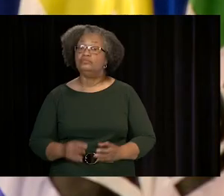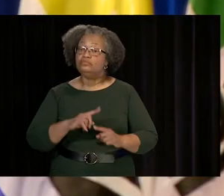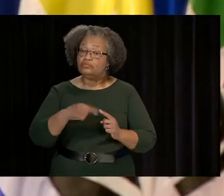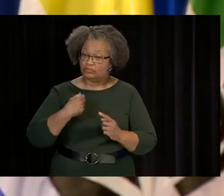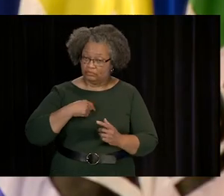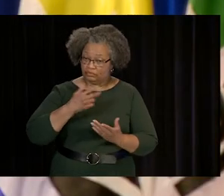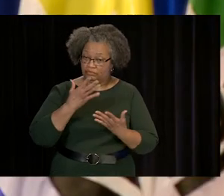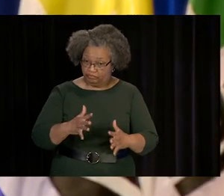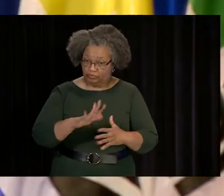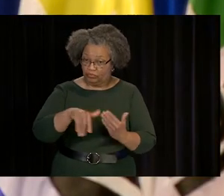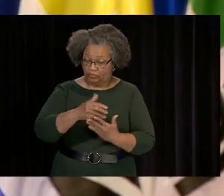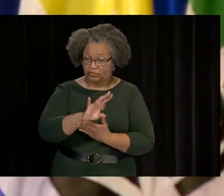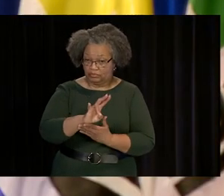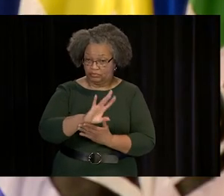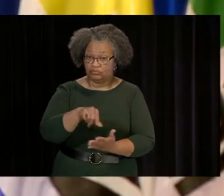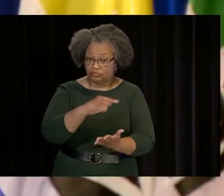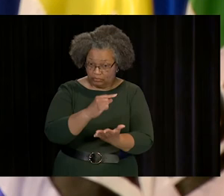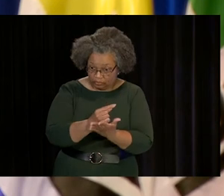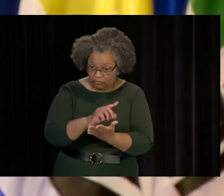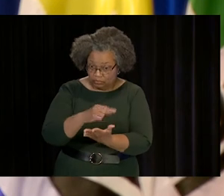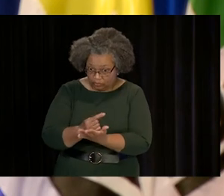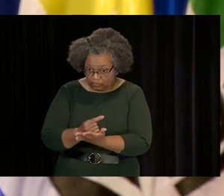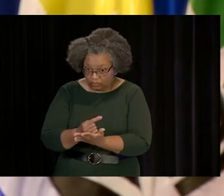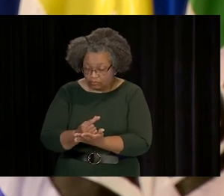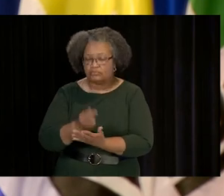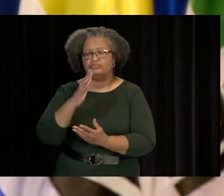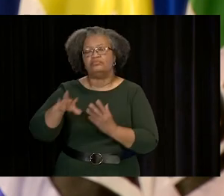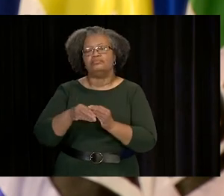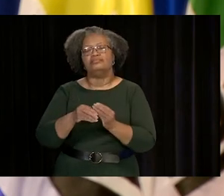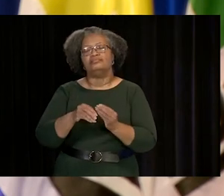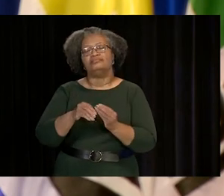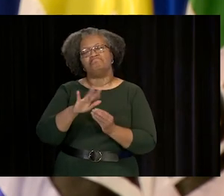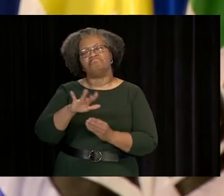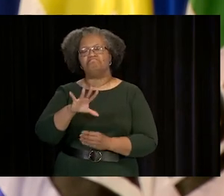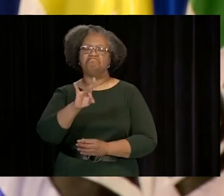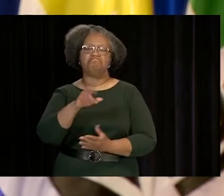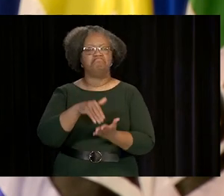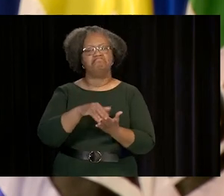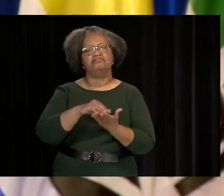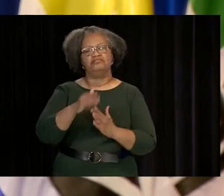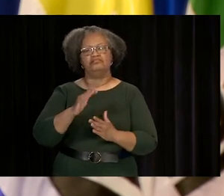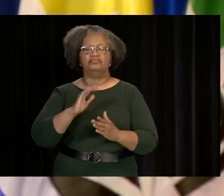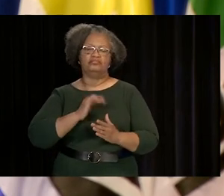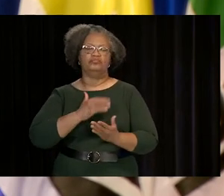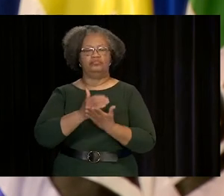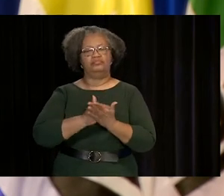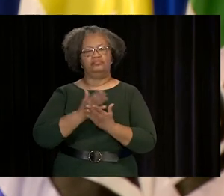AFTER WE FINISH ALL SEVEN GRADUATIONS, WE WILL ADD ANOTHER 8,000 OR SO STUDENTS TO OUR LIST OF ALUMNI.